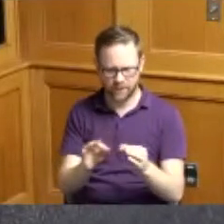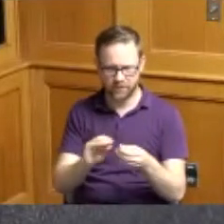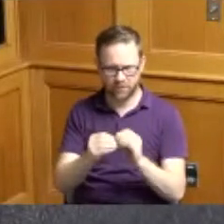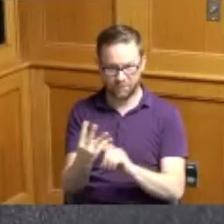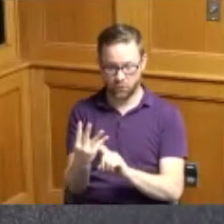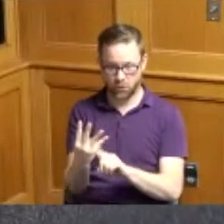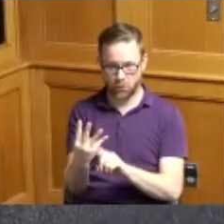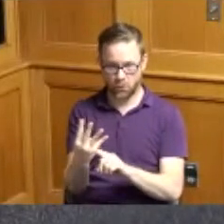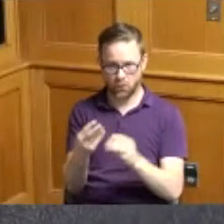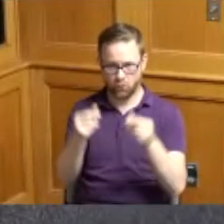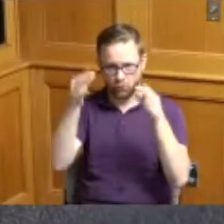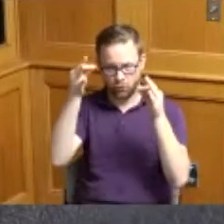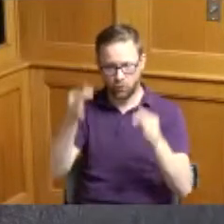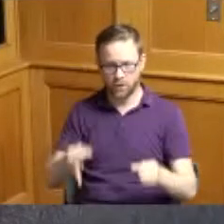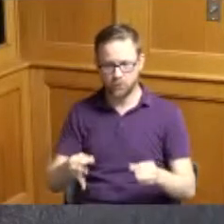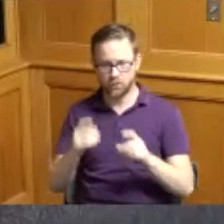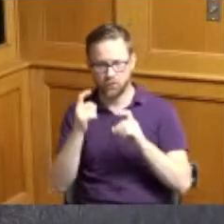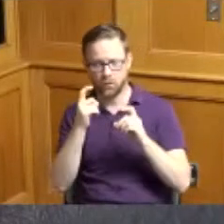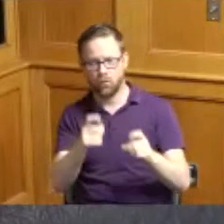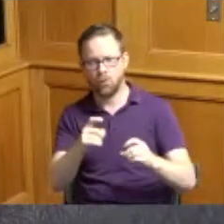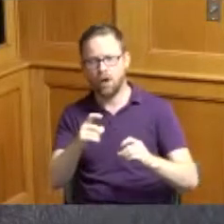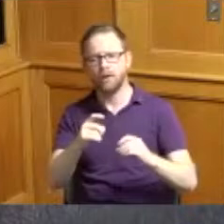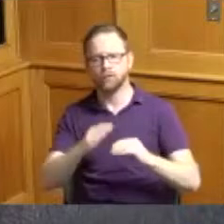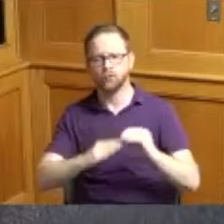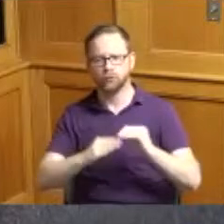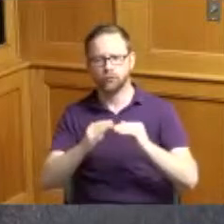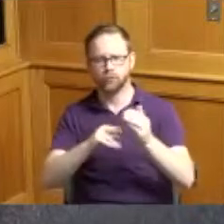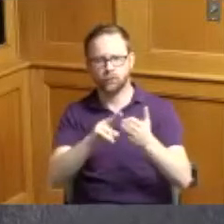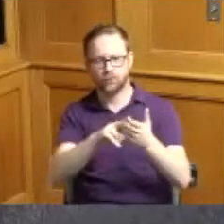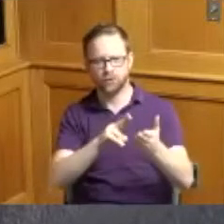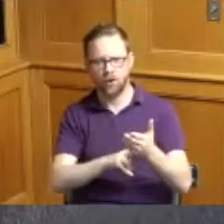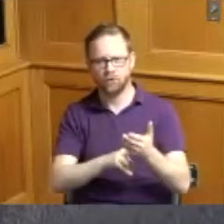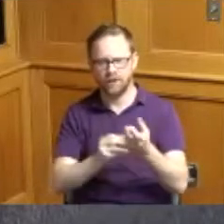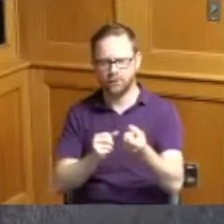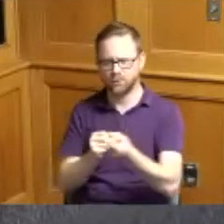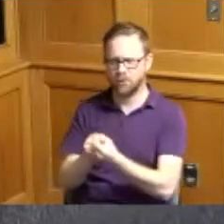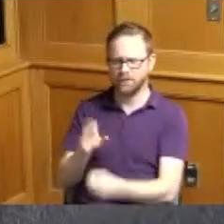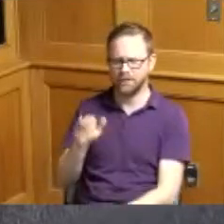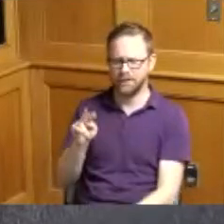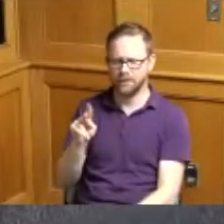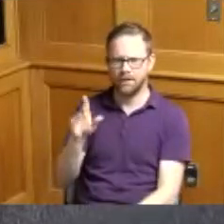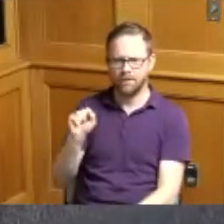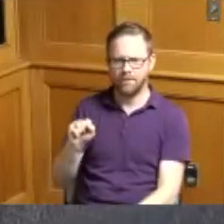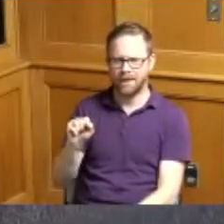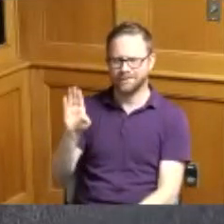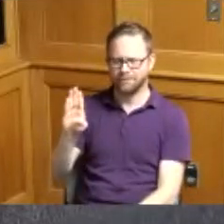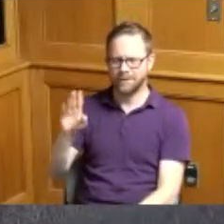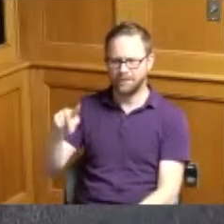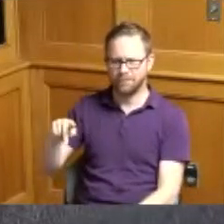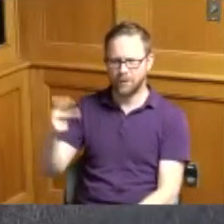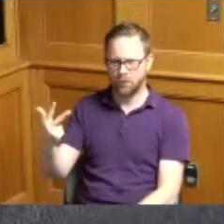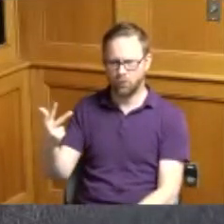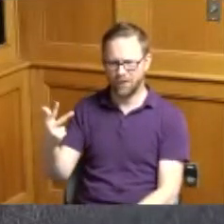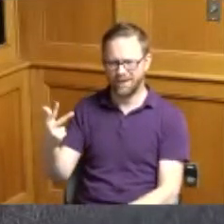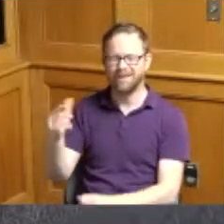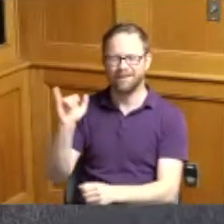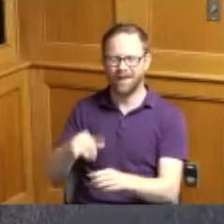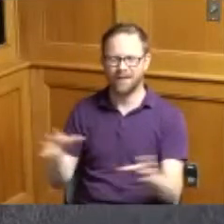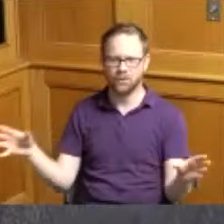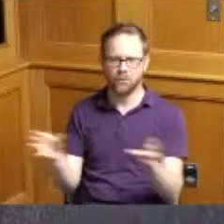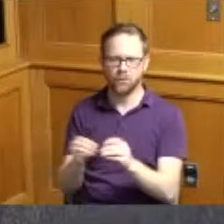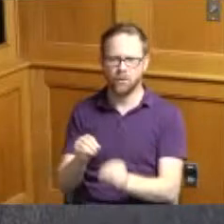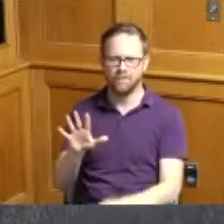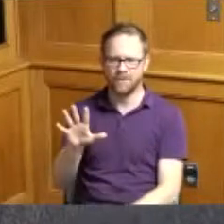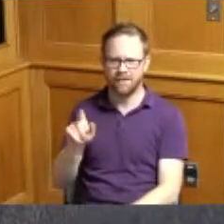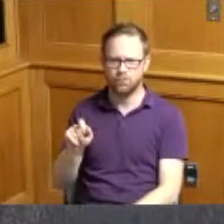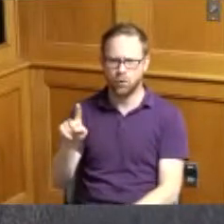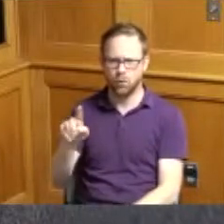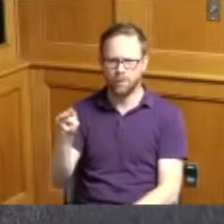resolution award and Construction contract for the banks BP 3-bid it's 5.1 million I will go down to